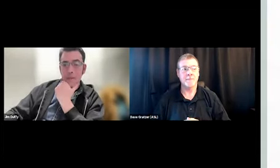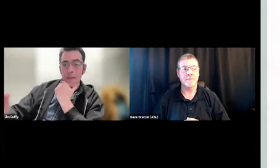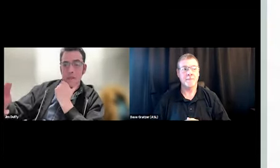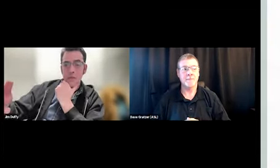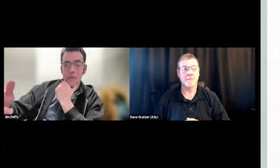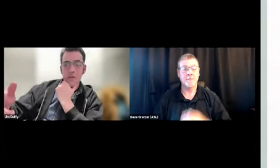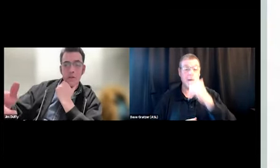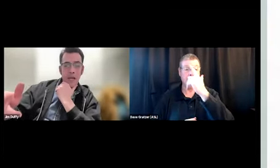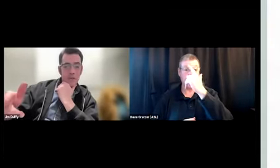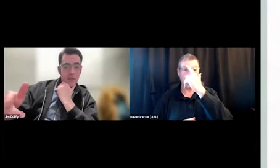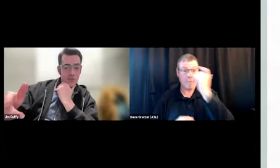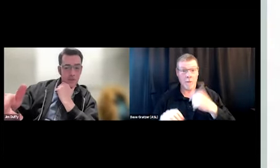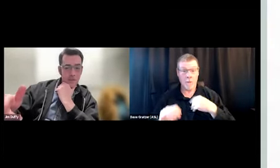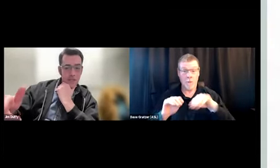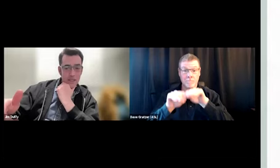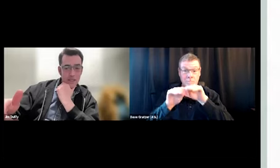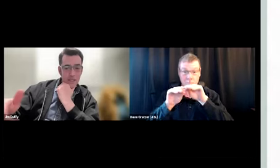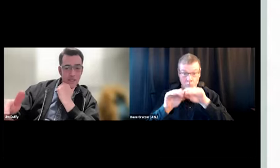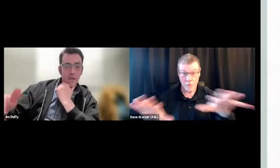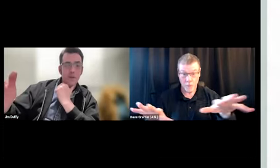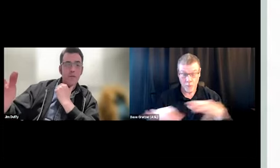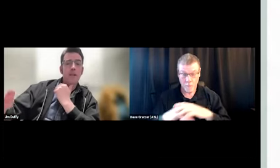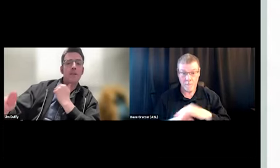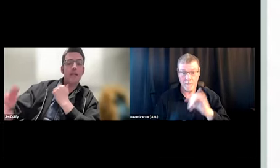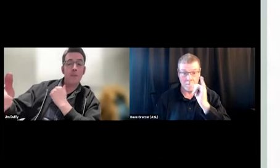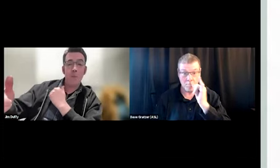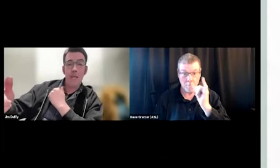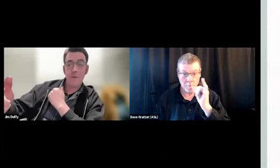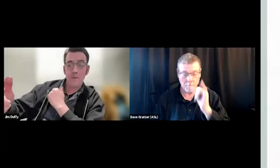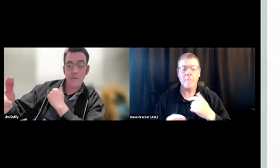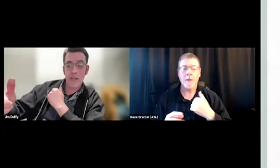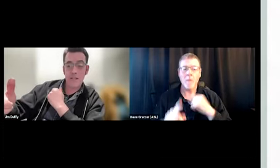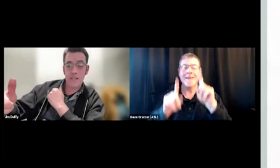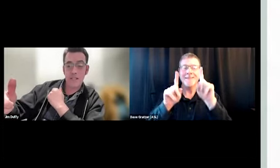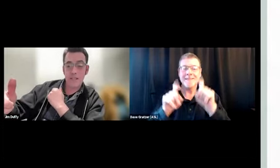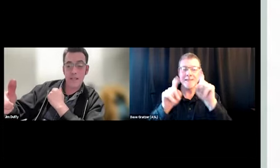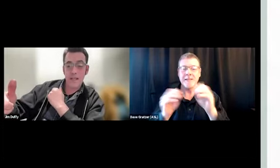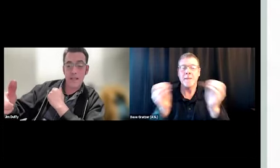"Because we distribute pipes," this program says, "we've been able to test more people for infectious disease,